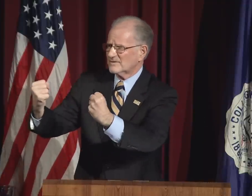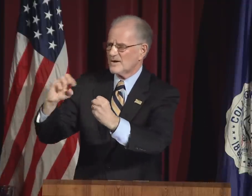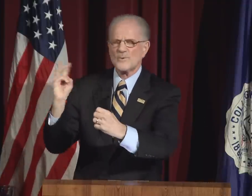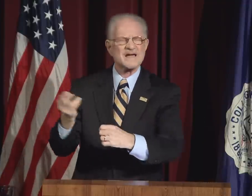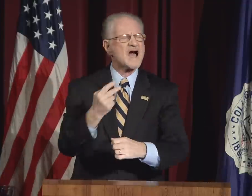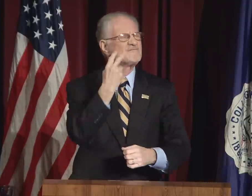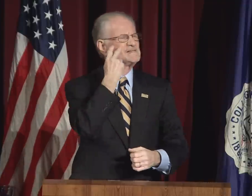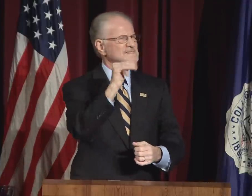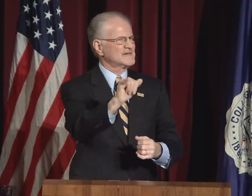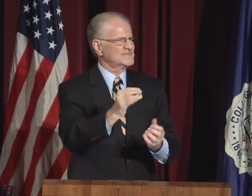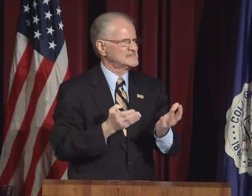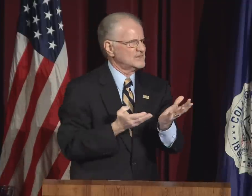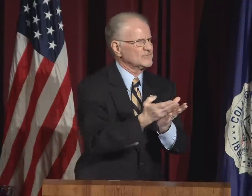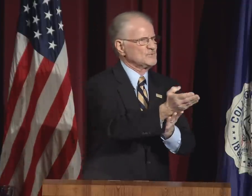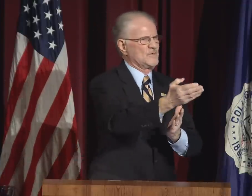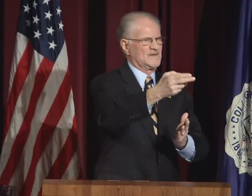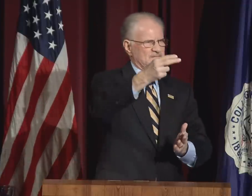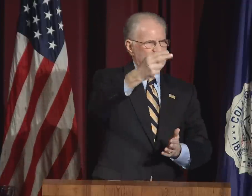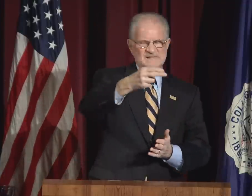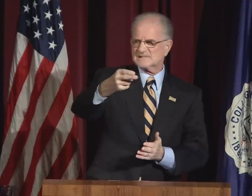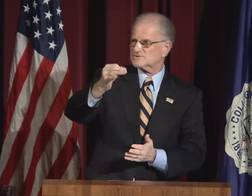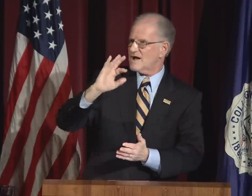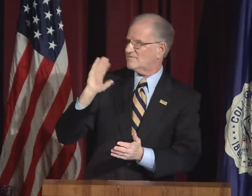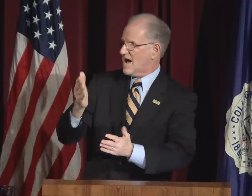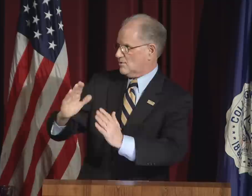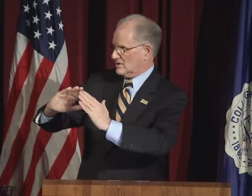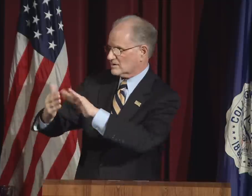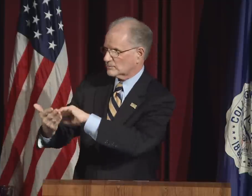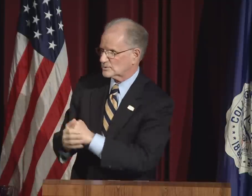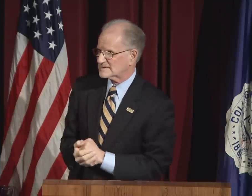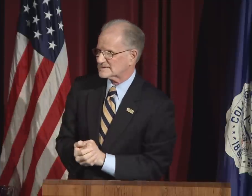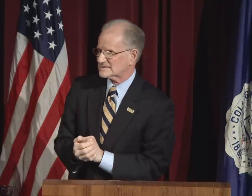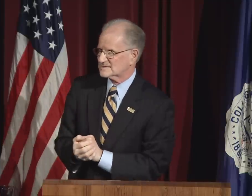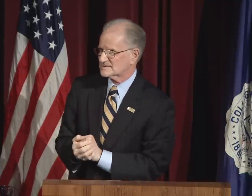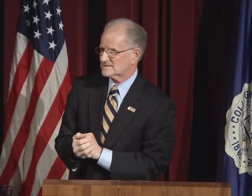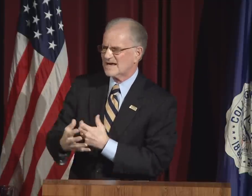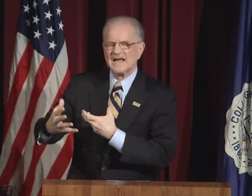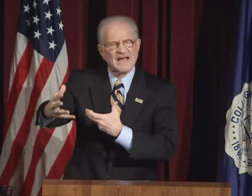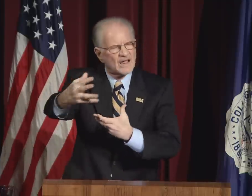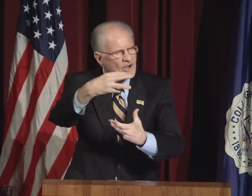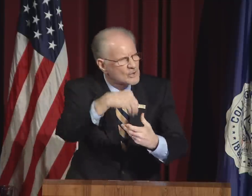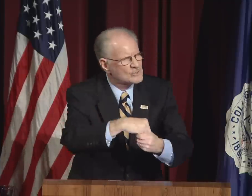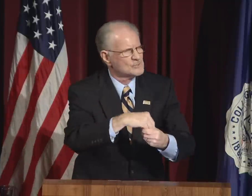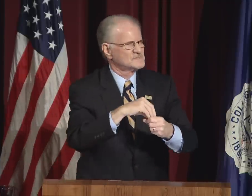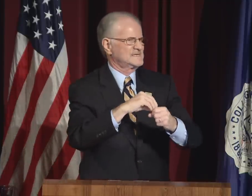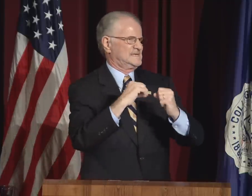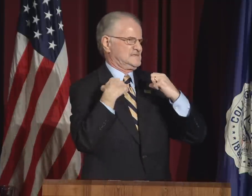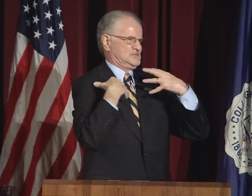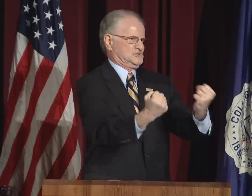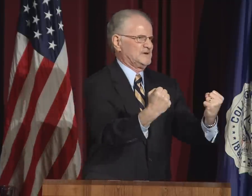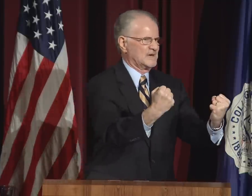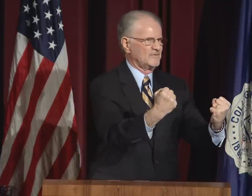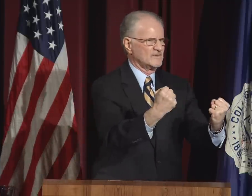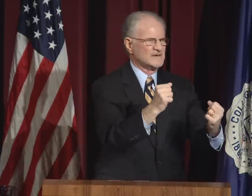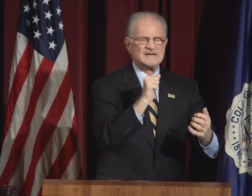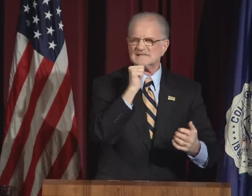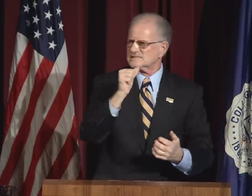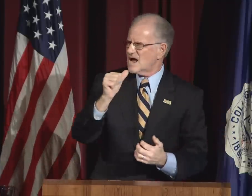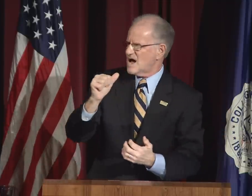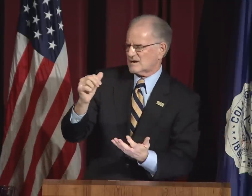Diversity is strength. We have seen this throughout the history of our community.